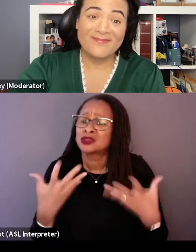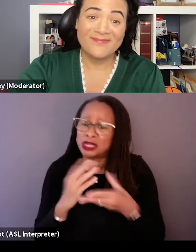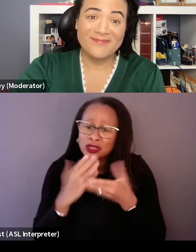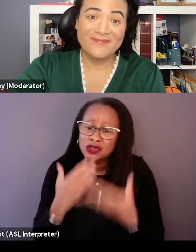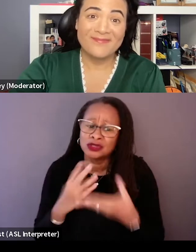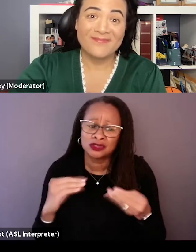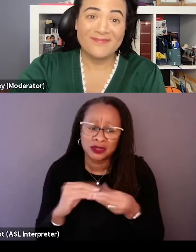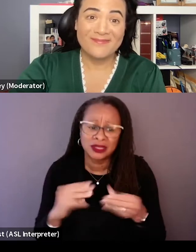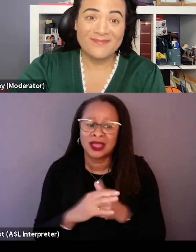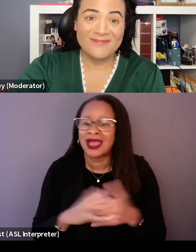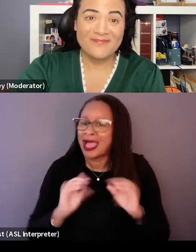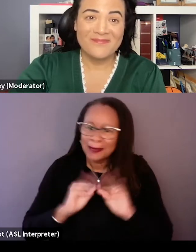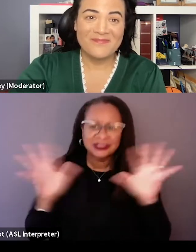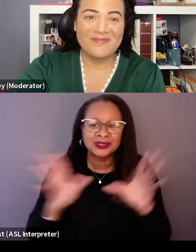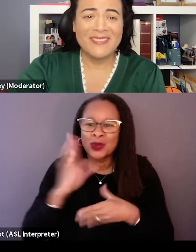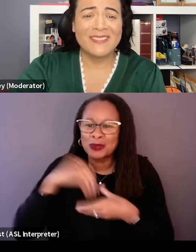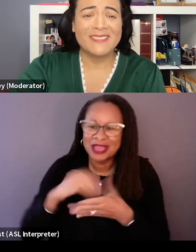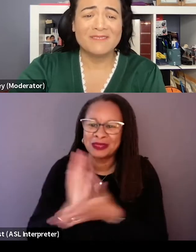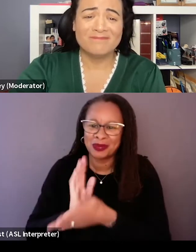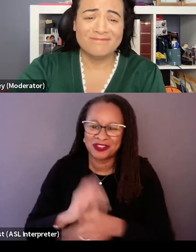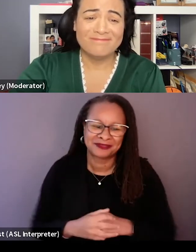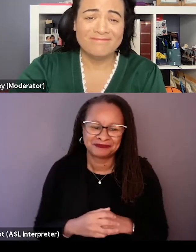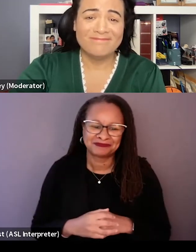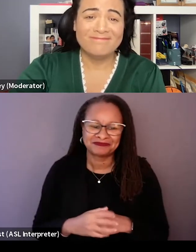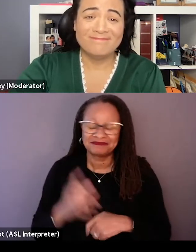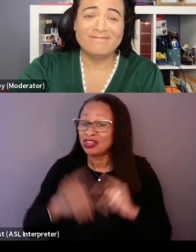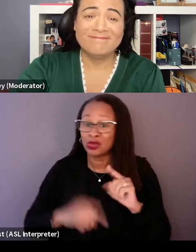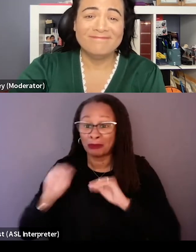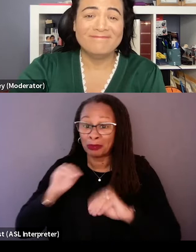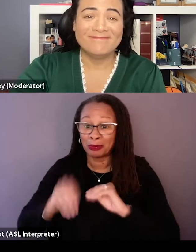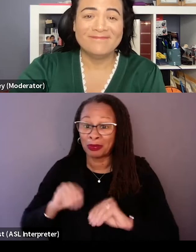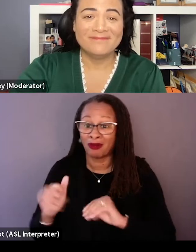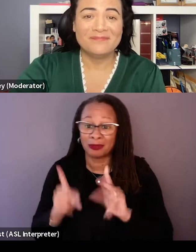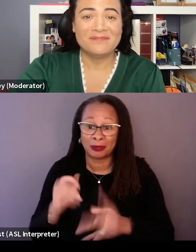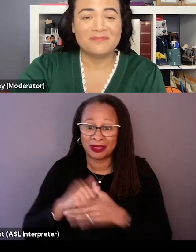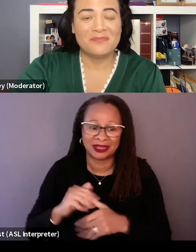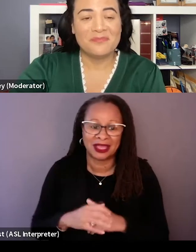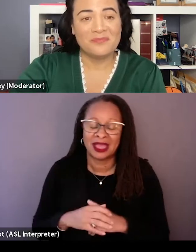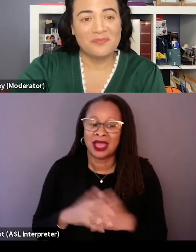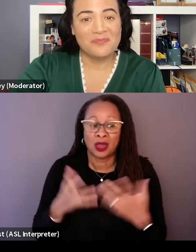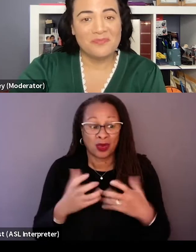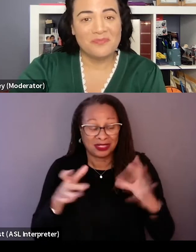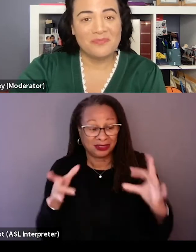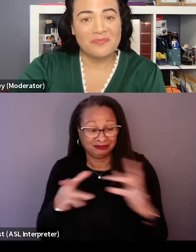they're definitely gonna be in the movie. And then, you can't put everyone in. 'Cause we also wanted, in addition to forming an attachment with the robot,